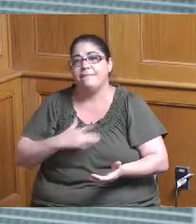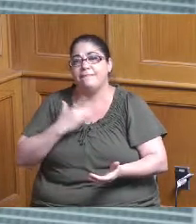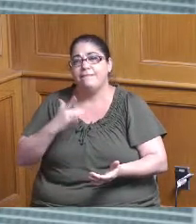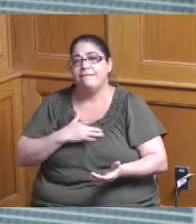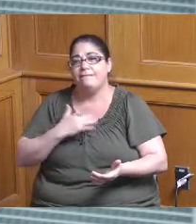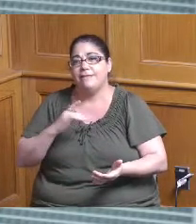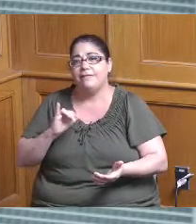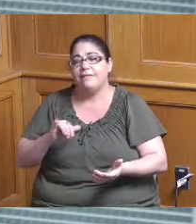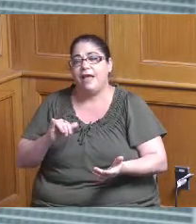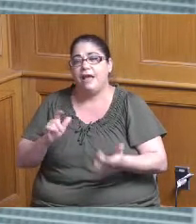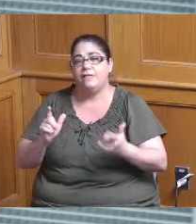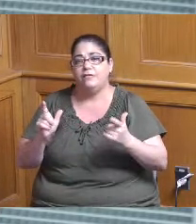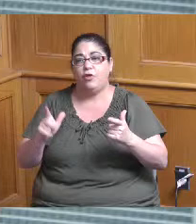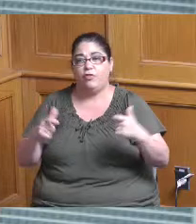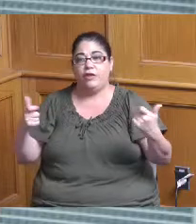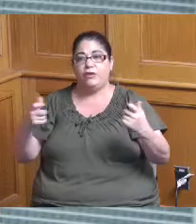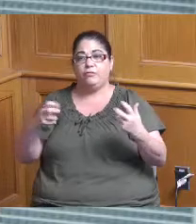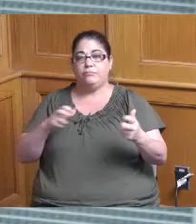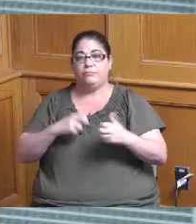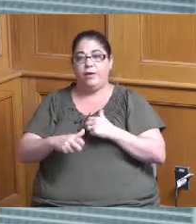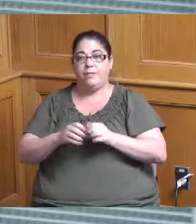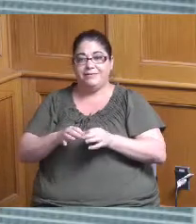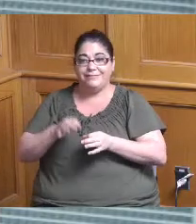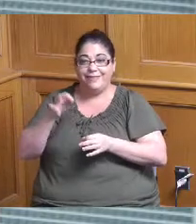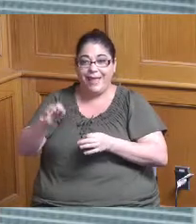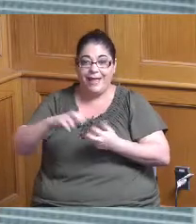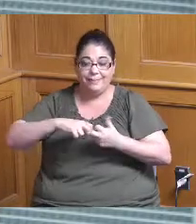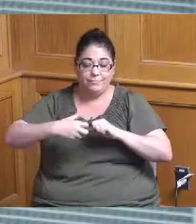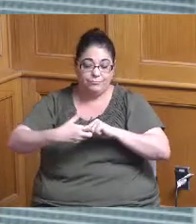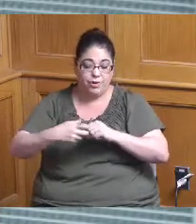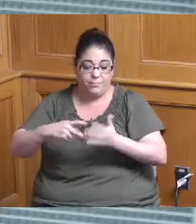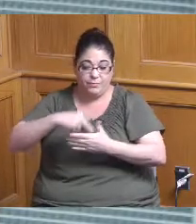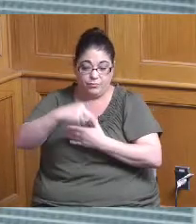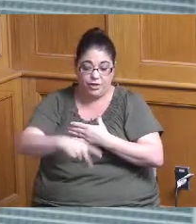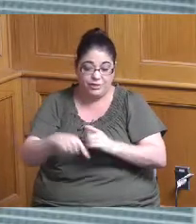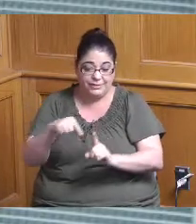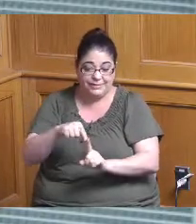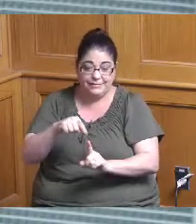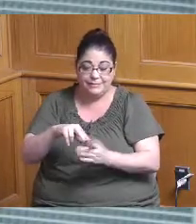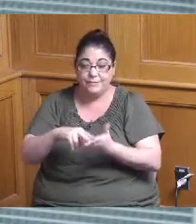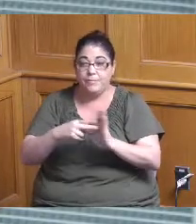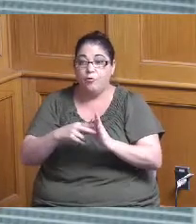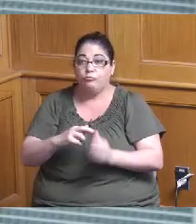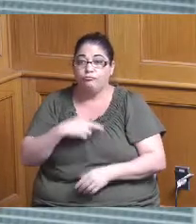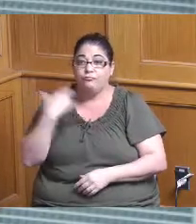the larger issue is delaying these projects means you know we're at larger risk for for emergencies